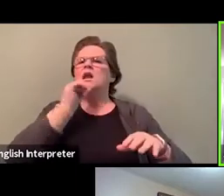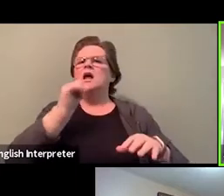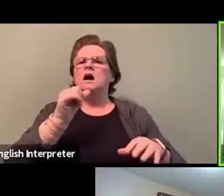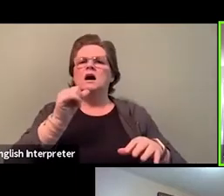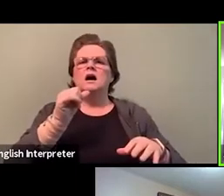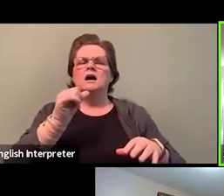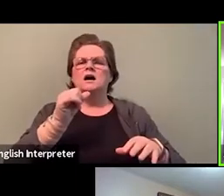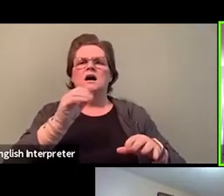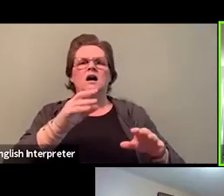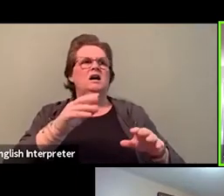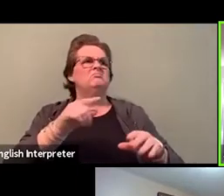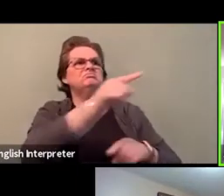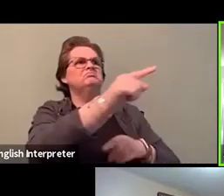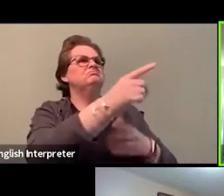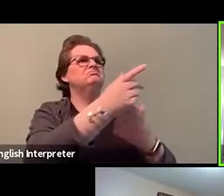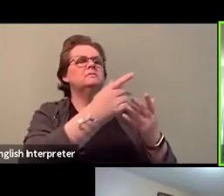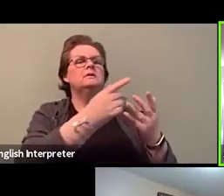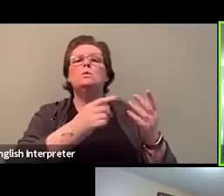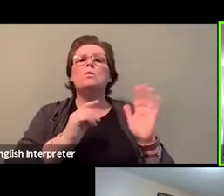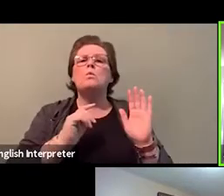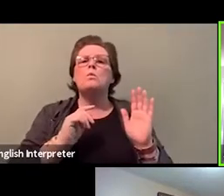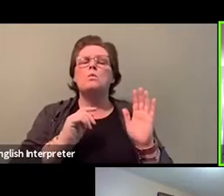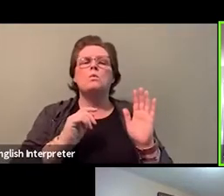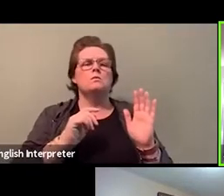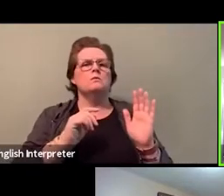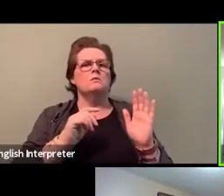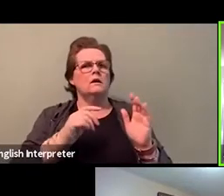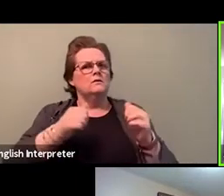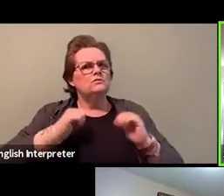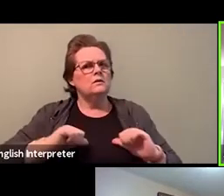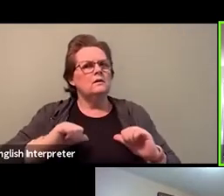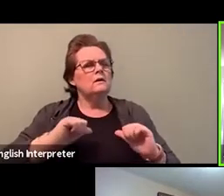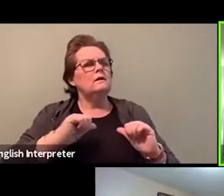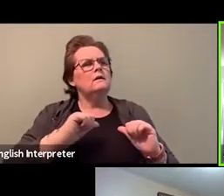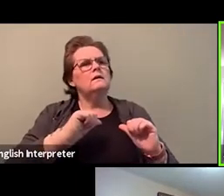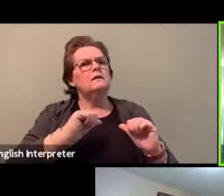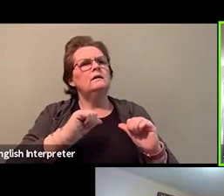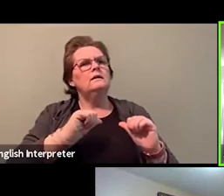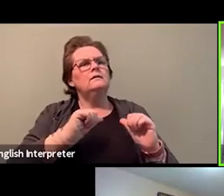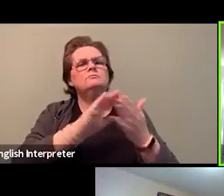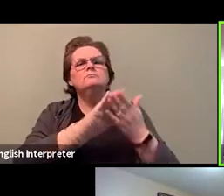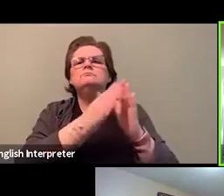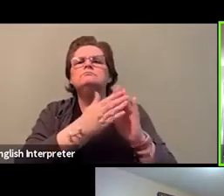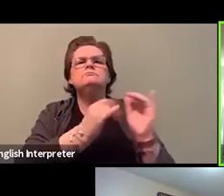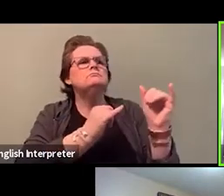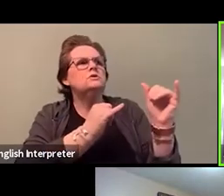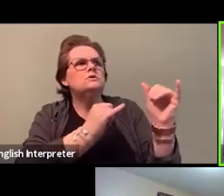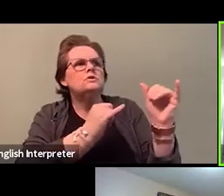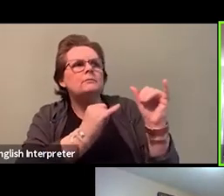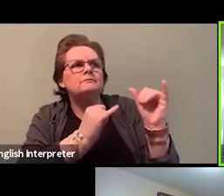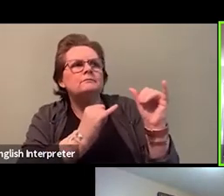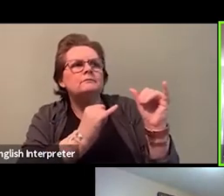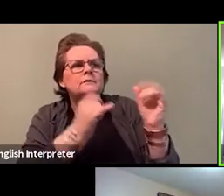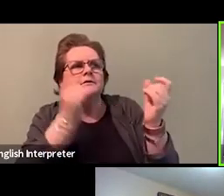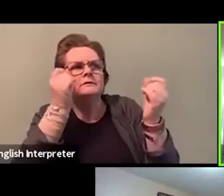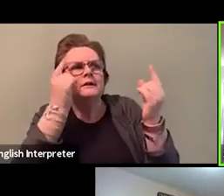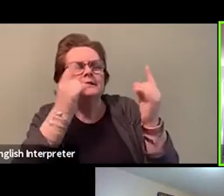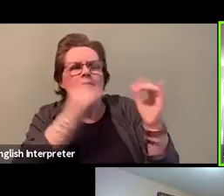I started identifying common goals. So our common goal is to have a diverse workforce. Yes, so let's work towards that.